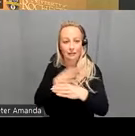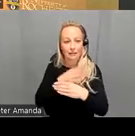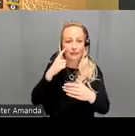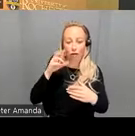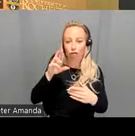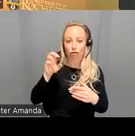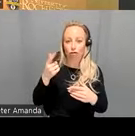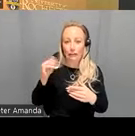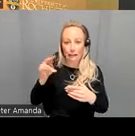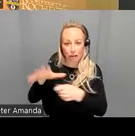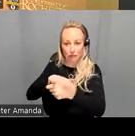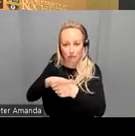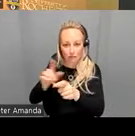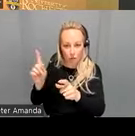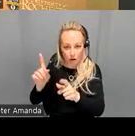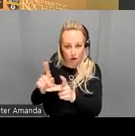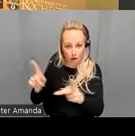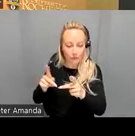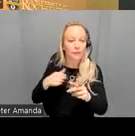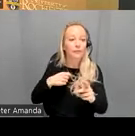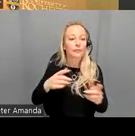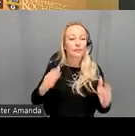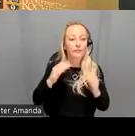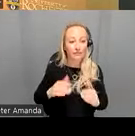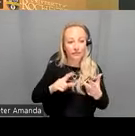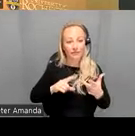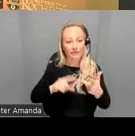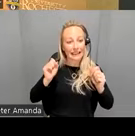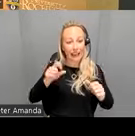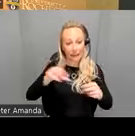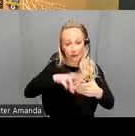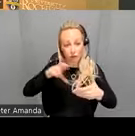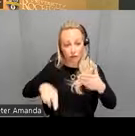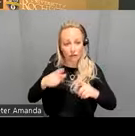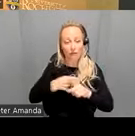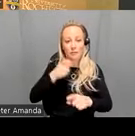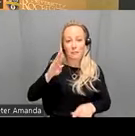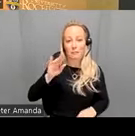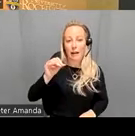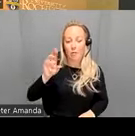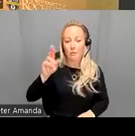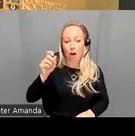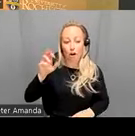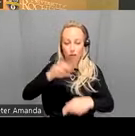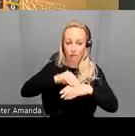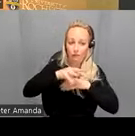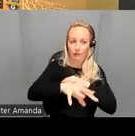importantly can these results from resting state actually provide a viable biomarker for psychosis